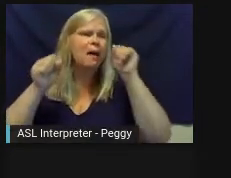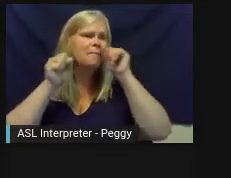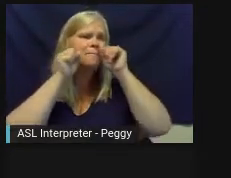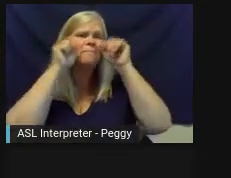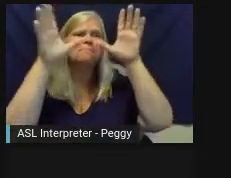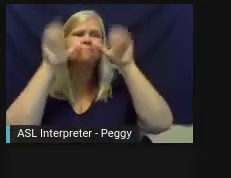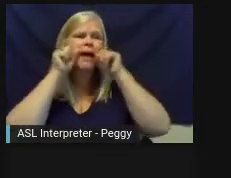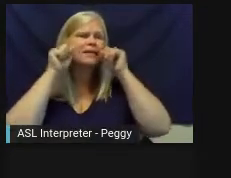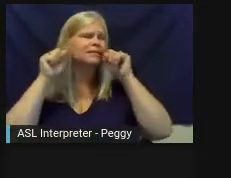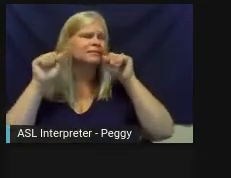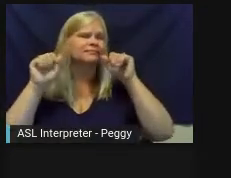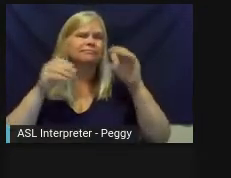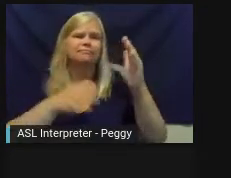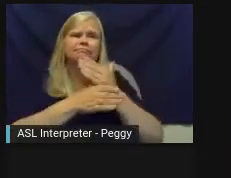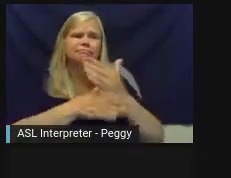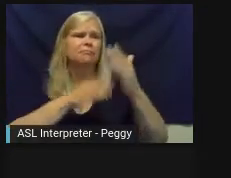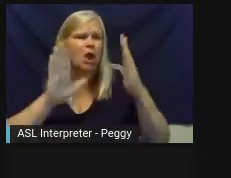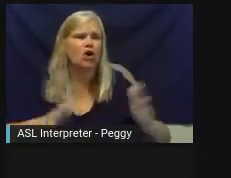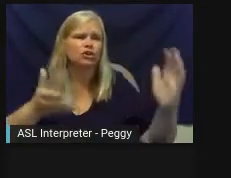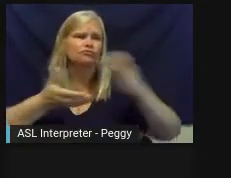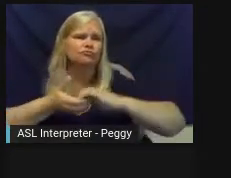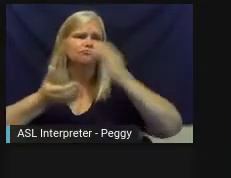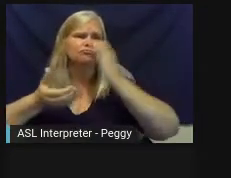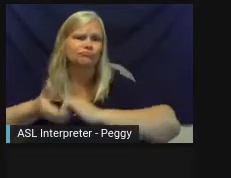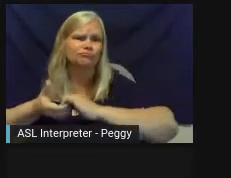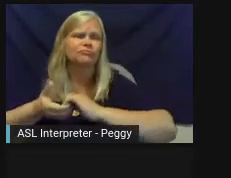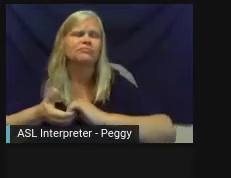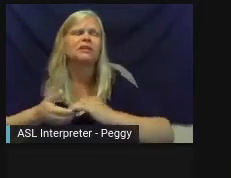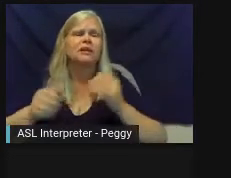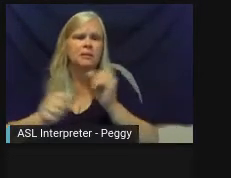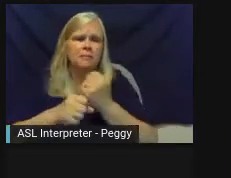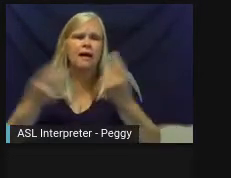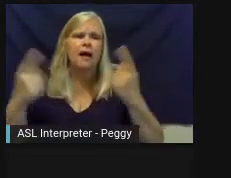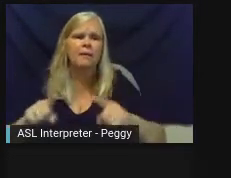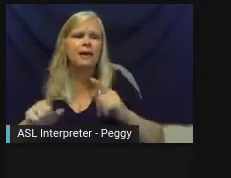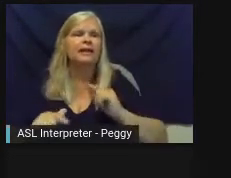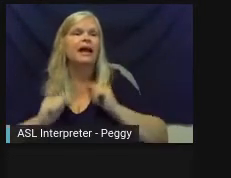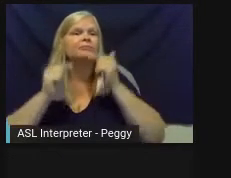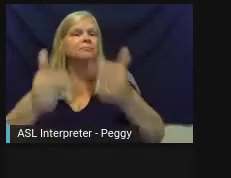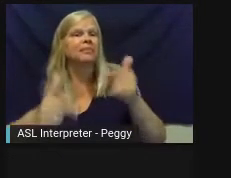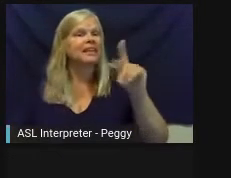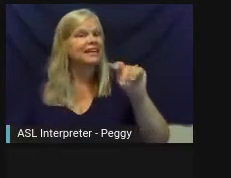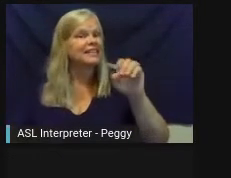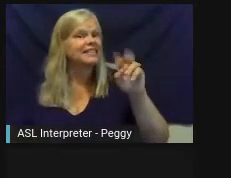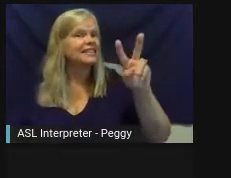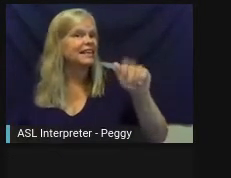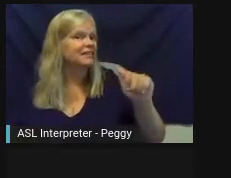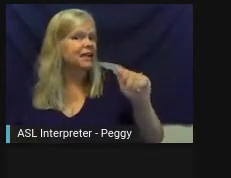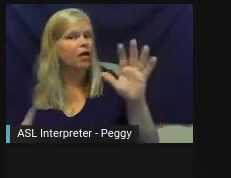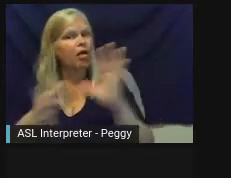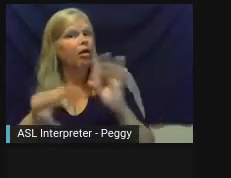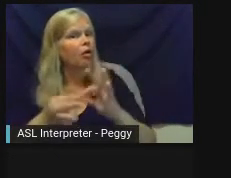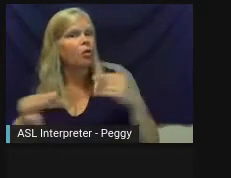partners willing to work with us to make it happen. So I'll hand it off to Teva who can tell you a little bit more about what we did.